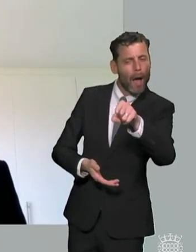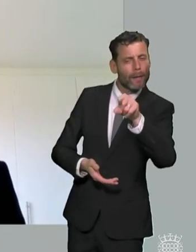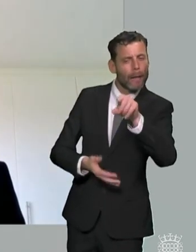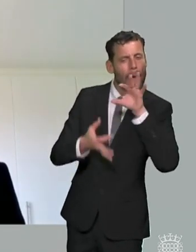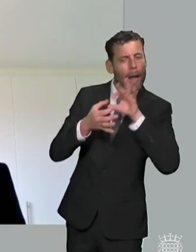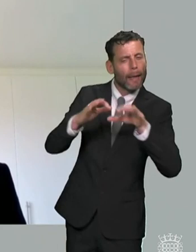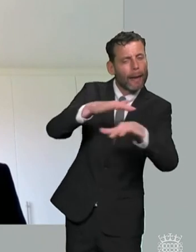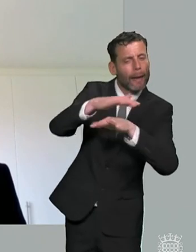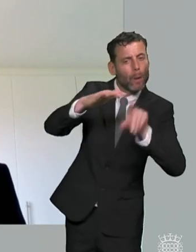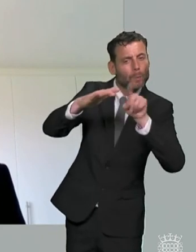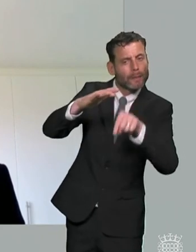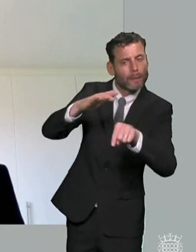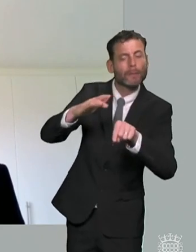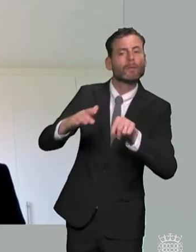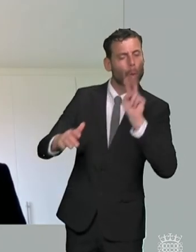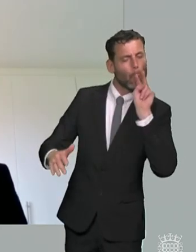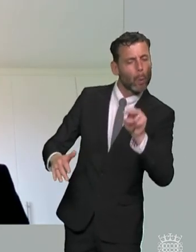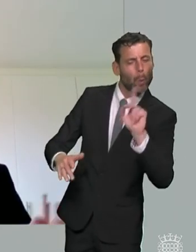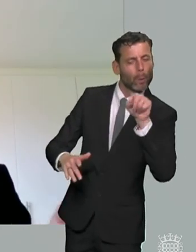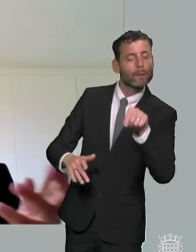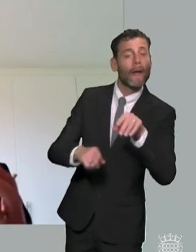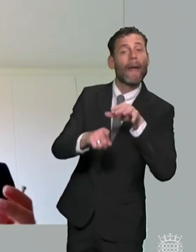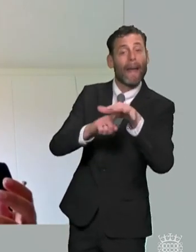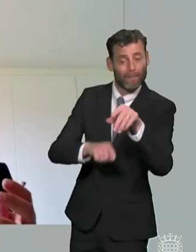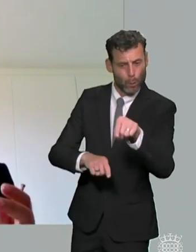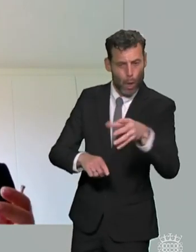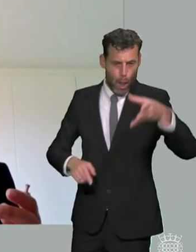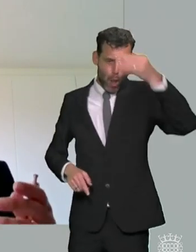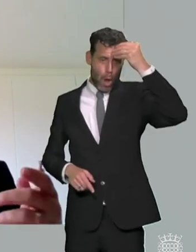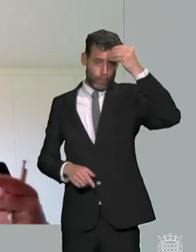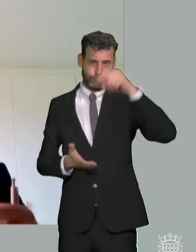and what we see in in the best local authorities they'll take that learning on board and they'll